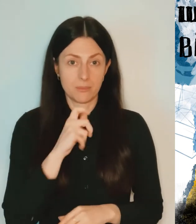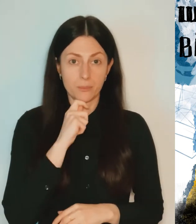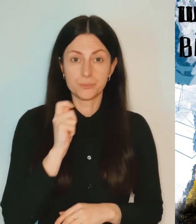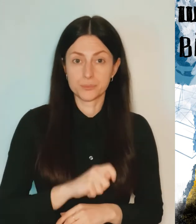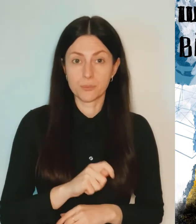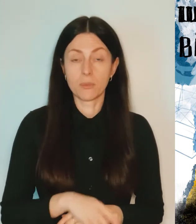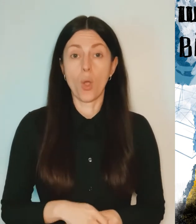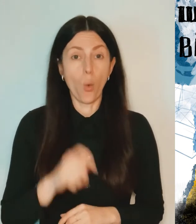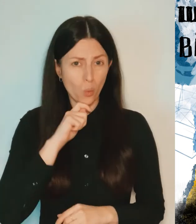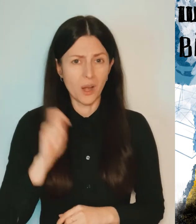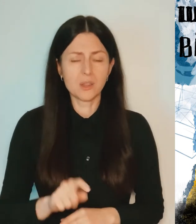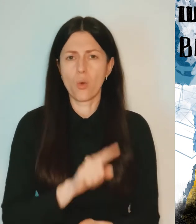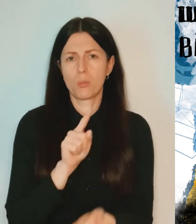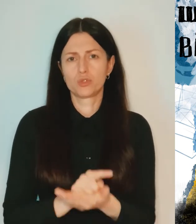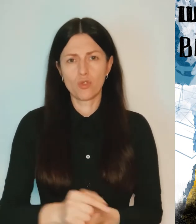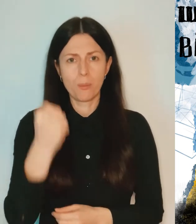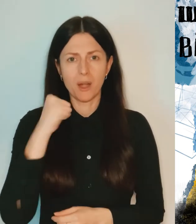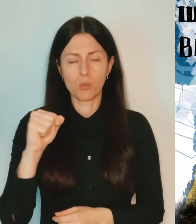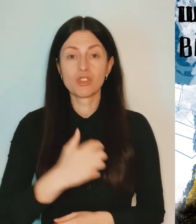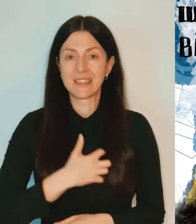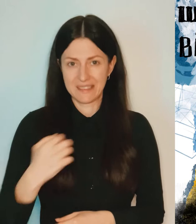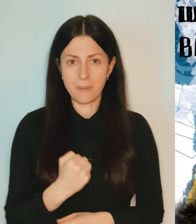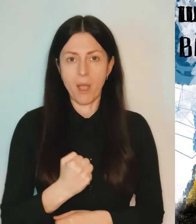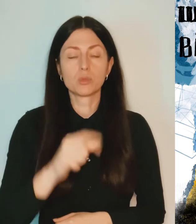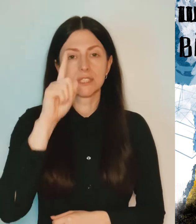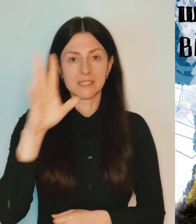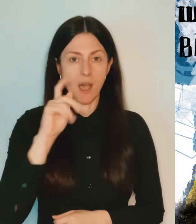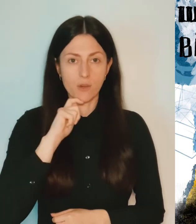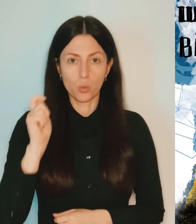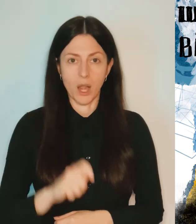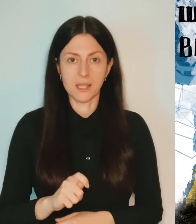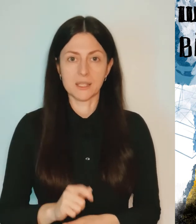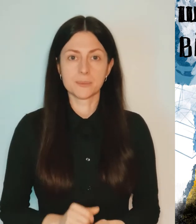Ukraine will definitely win, let's hold on! Glory to Ukraine!